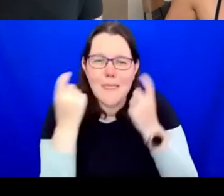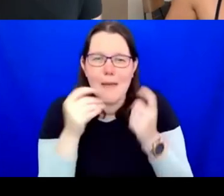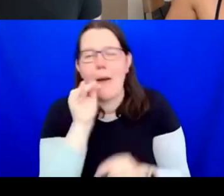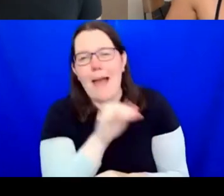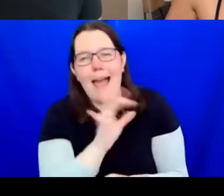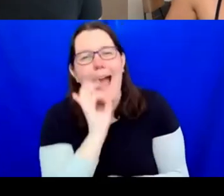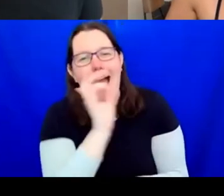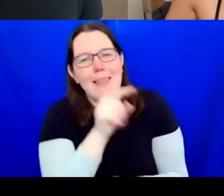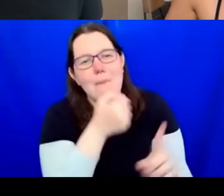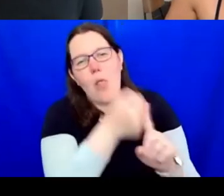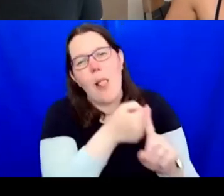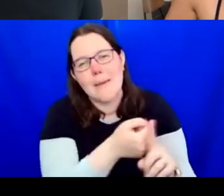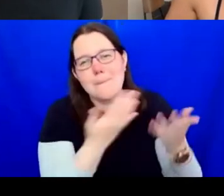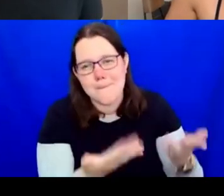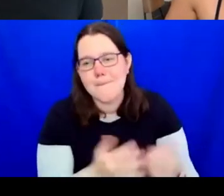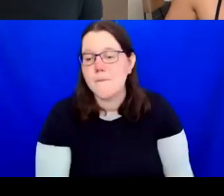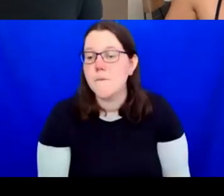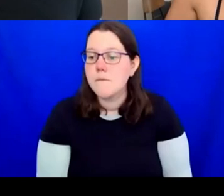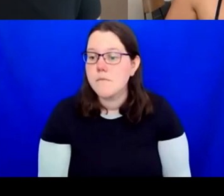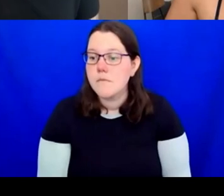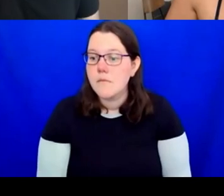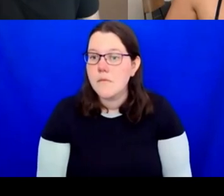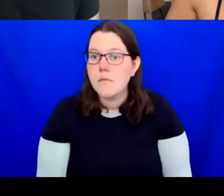You'll have to use your microphone. ASHOKKUMAR: For me as an activist,